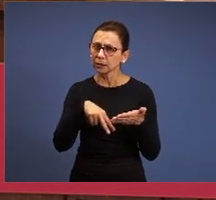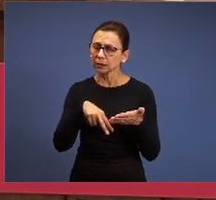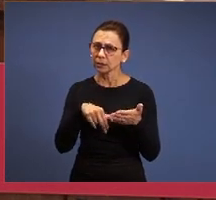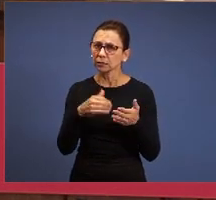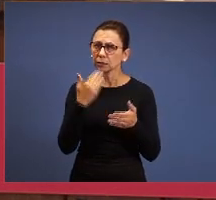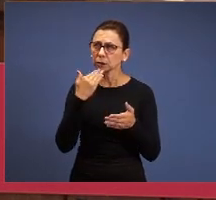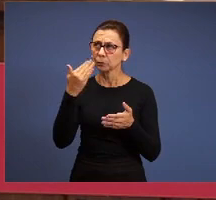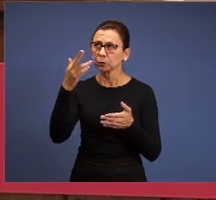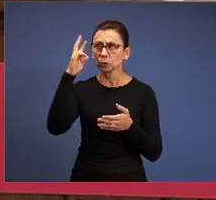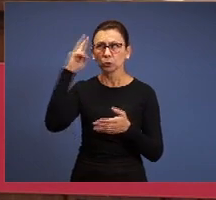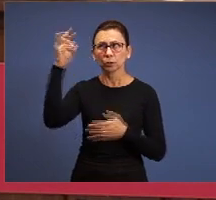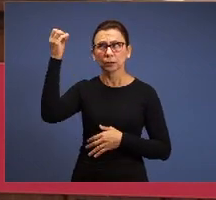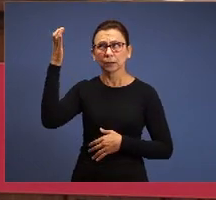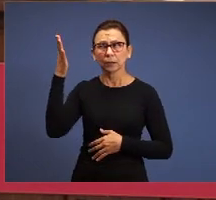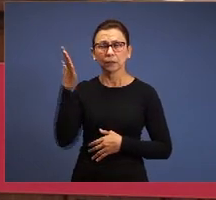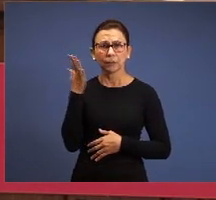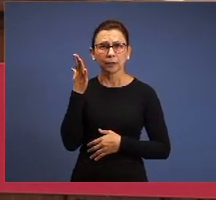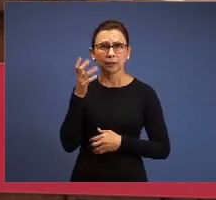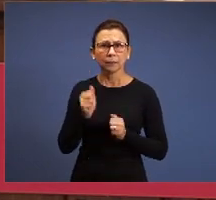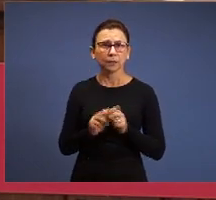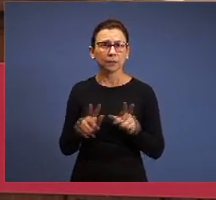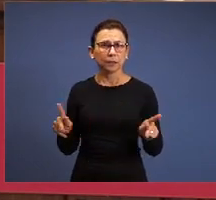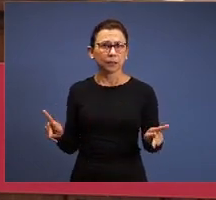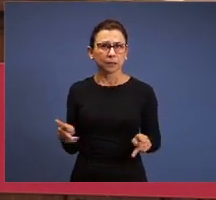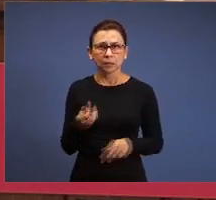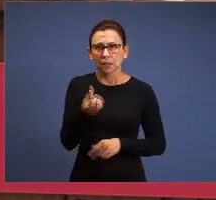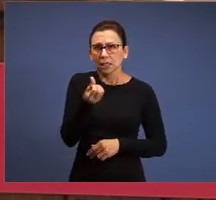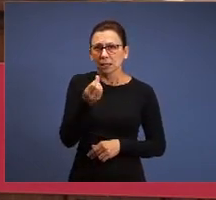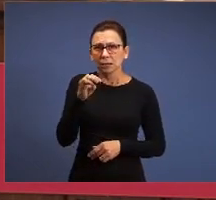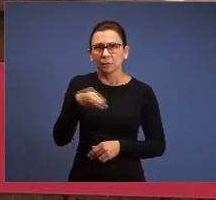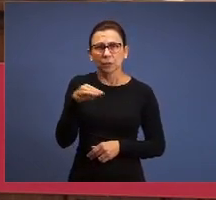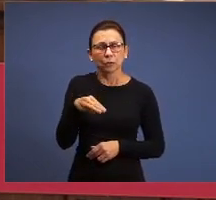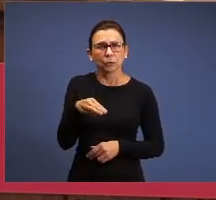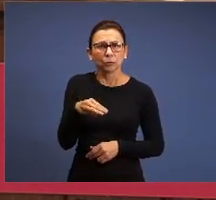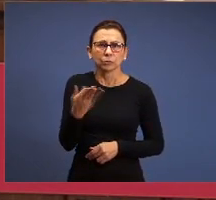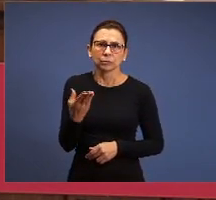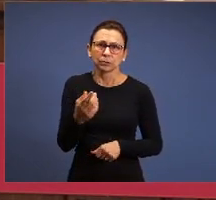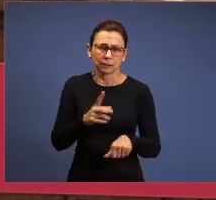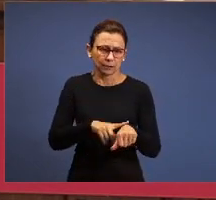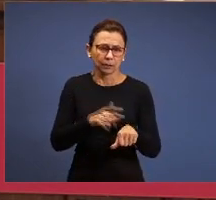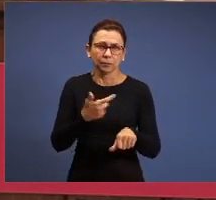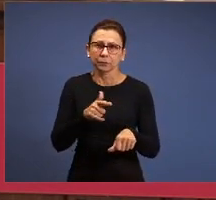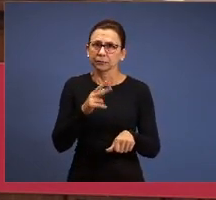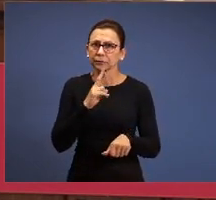and that simply six minutes isn’t enough to answer, isn’t it enought? The pastor